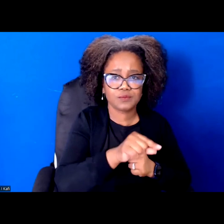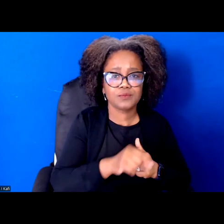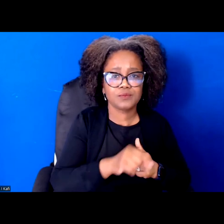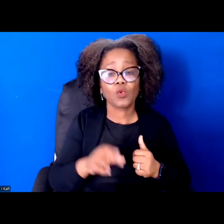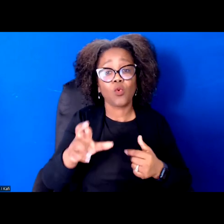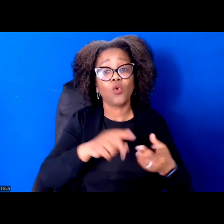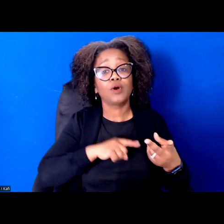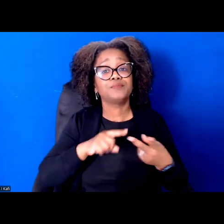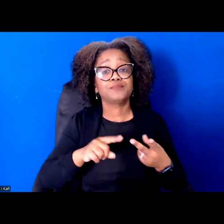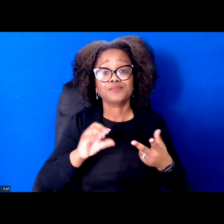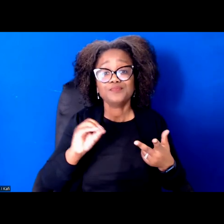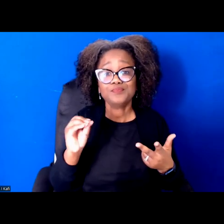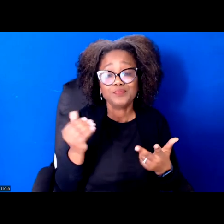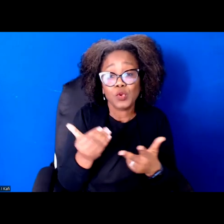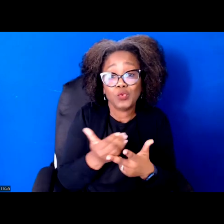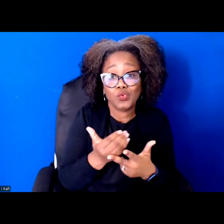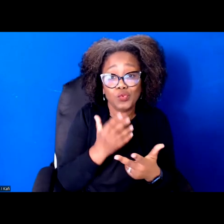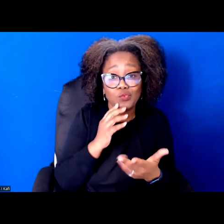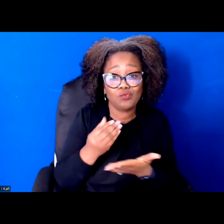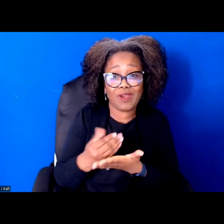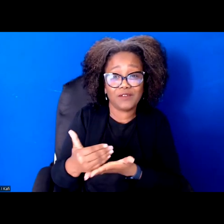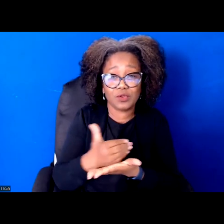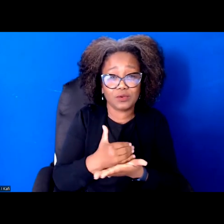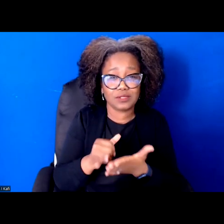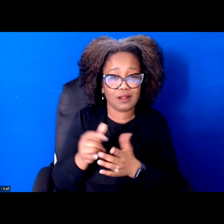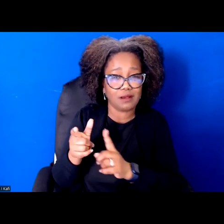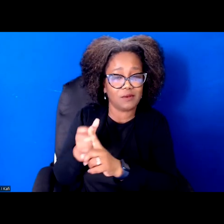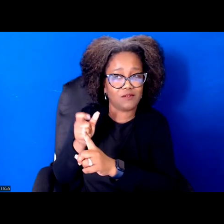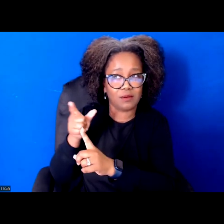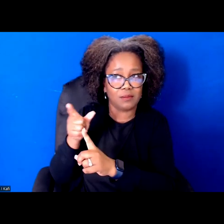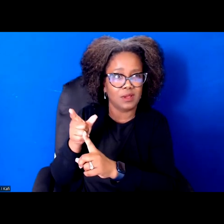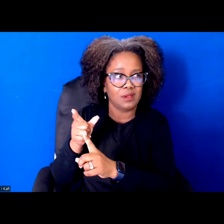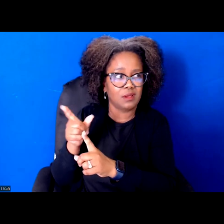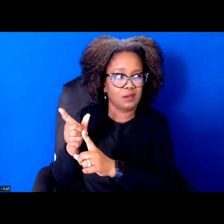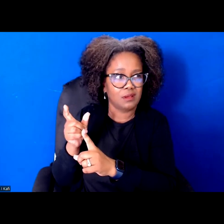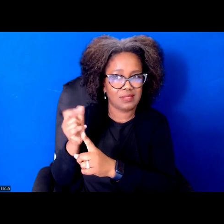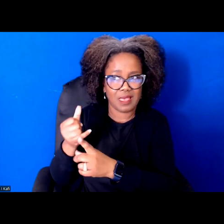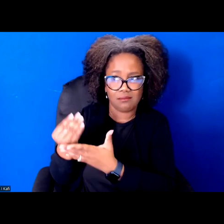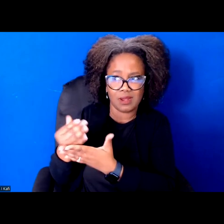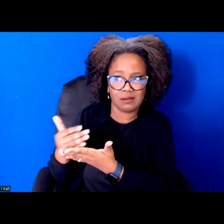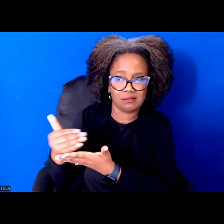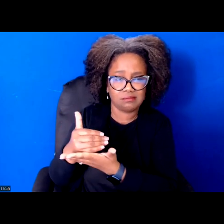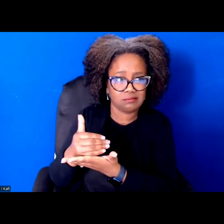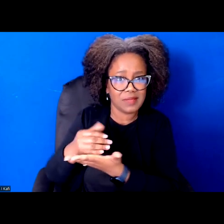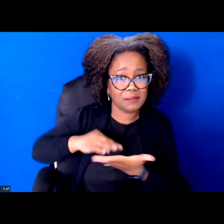federal dollars that are going to be coming into our communities, don't actually go to more policing and incarceration state, but they actually go to things that are going